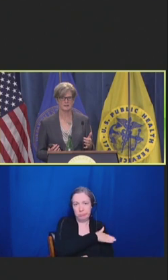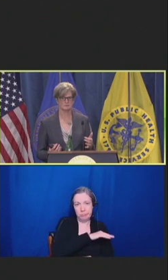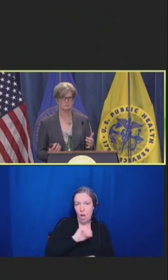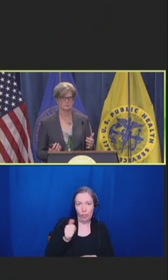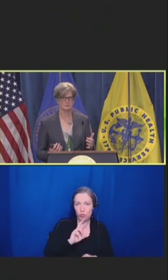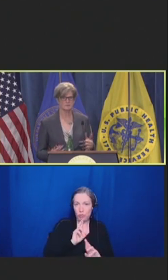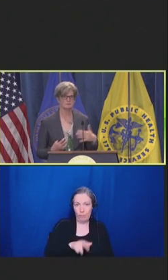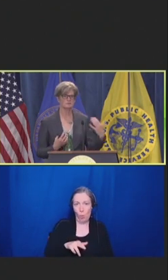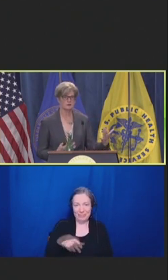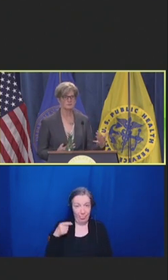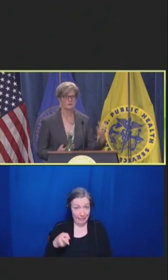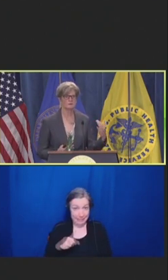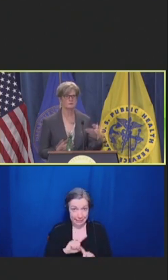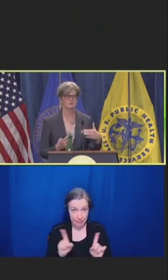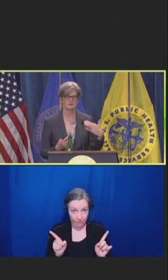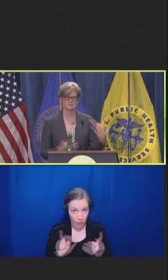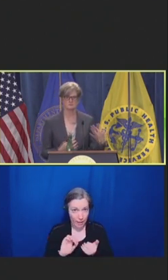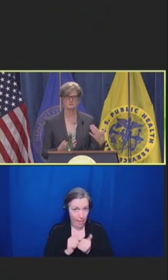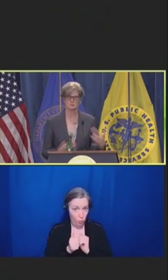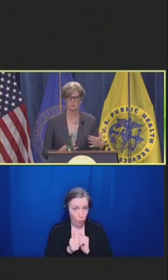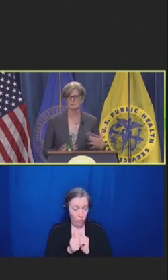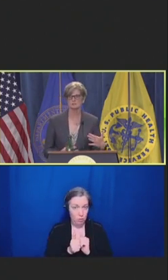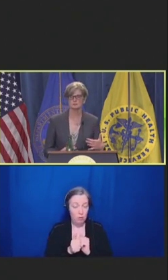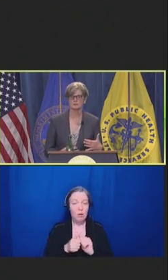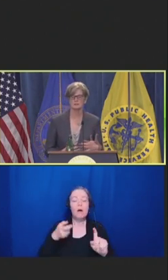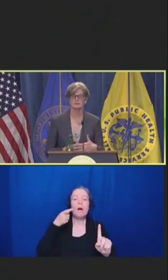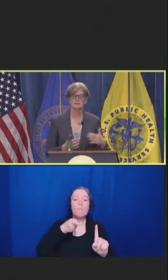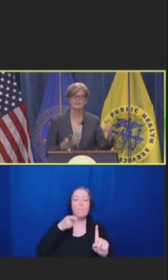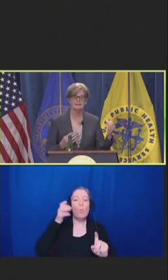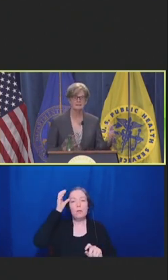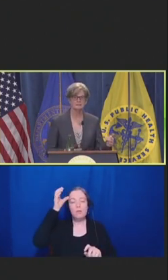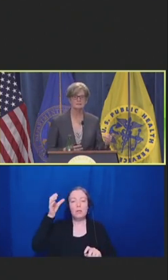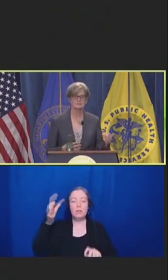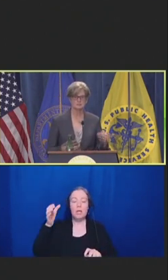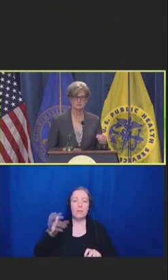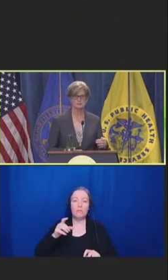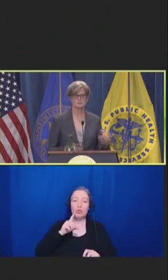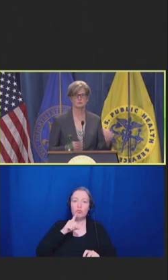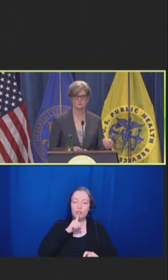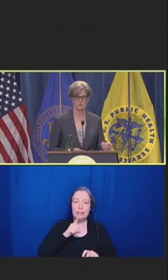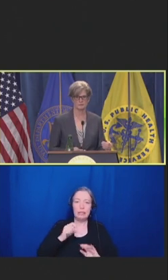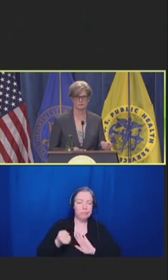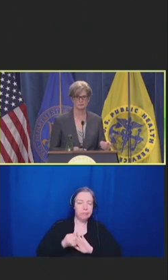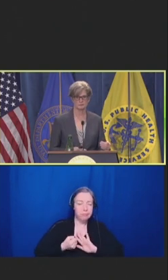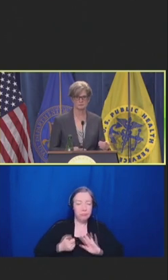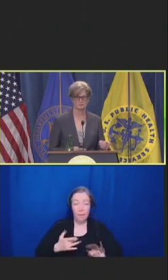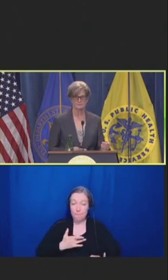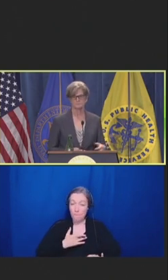out, is to talk about this concept of moral injury in conjunction with burnout.